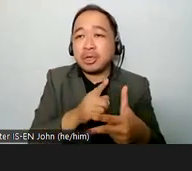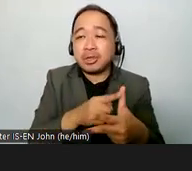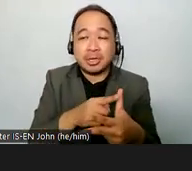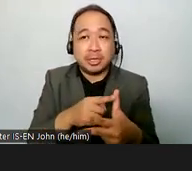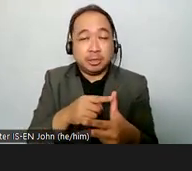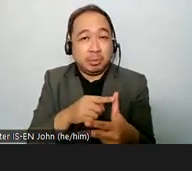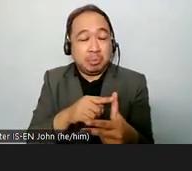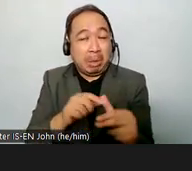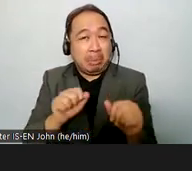people